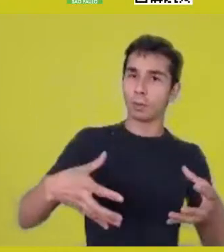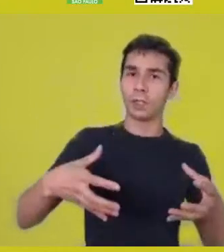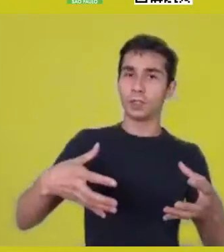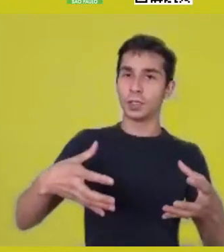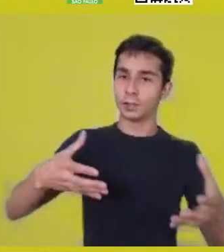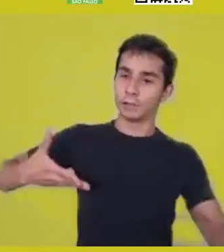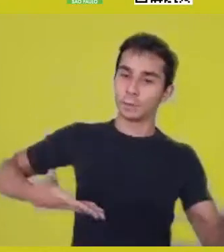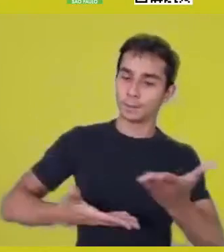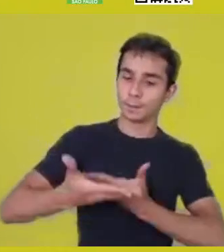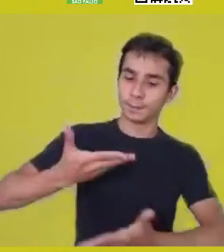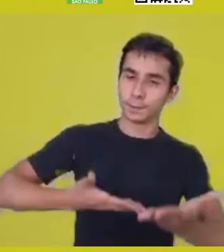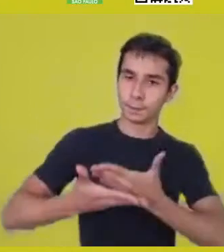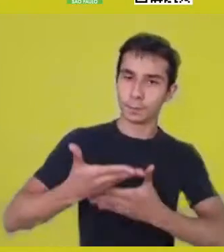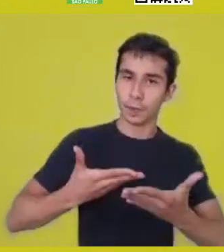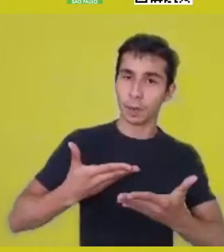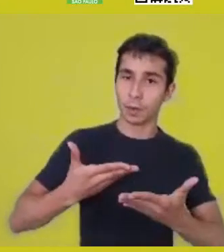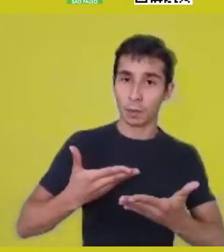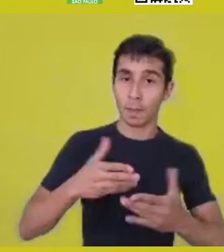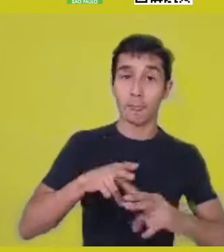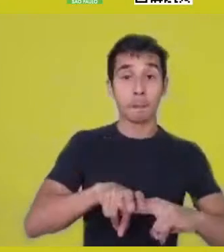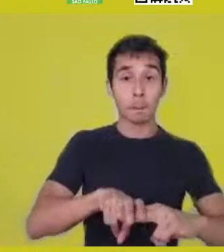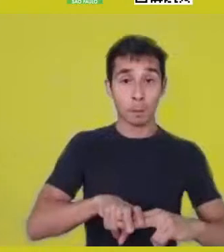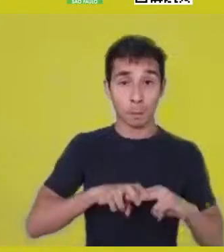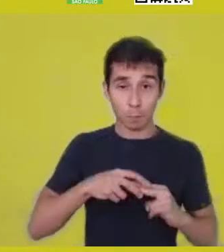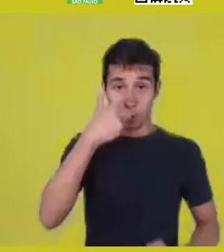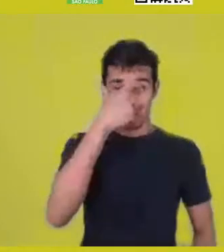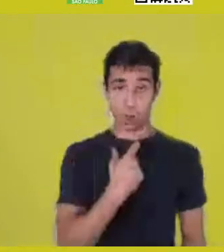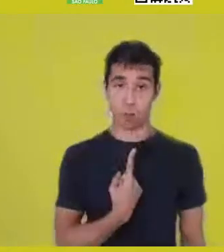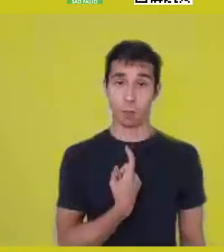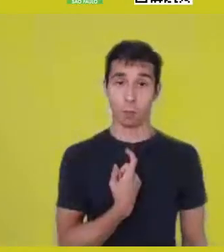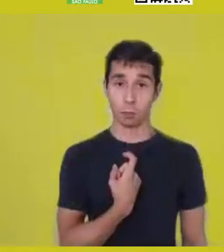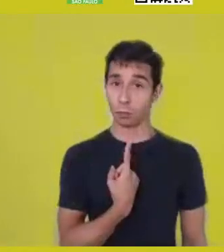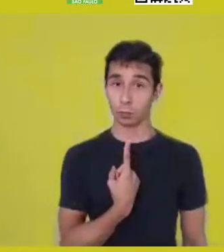because we are not one, we are all, we are the multiple,